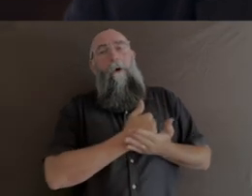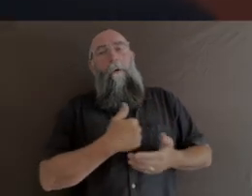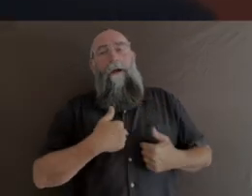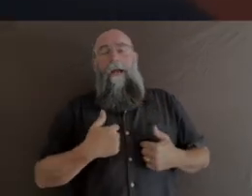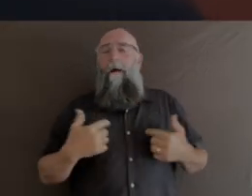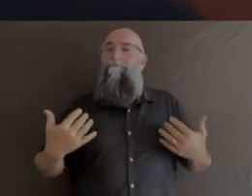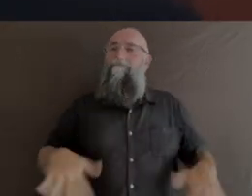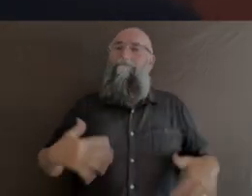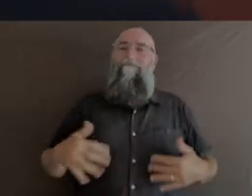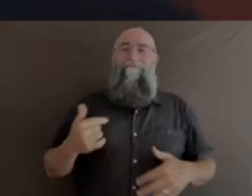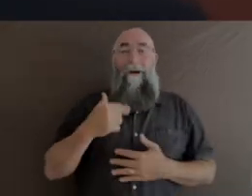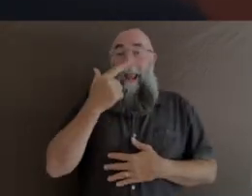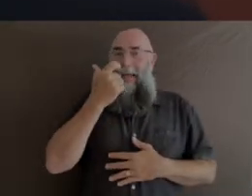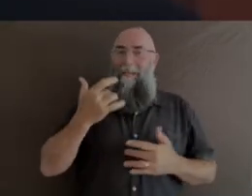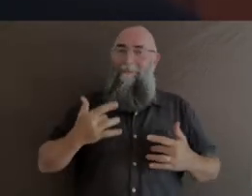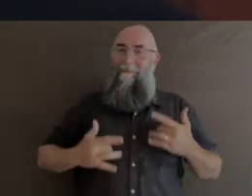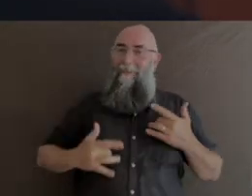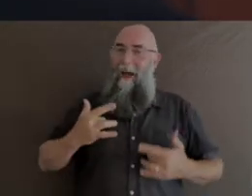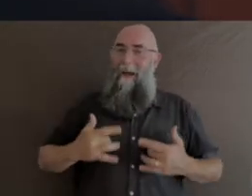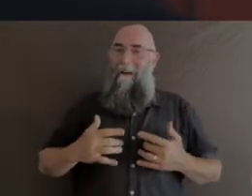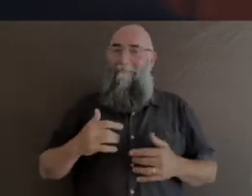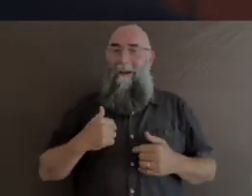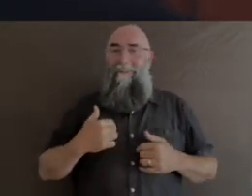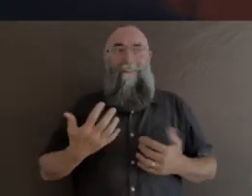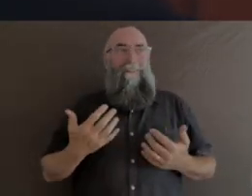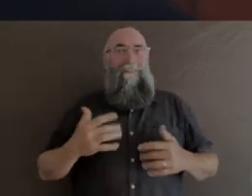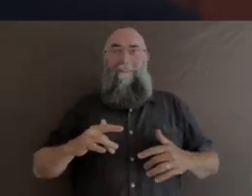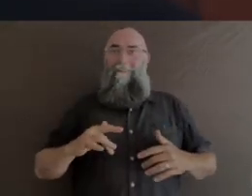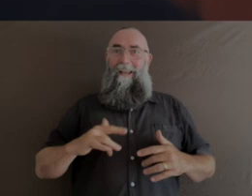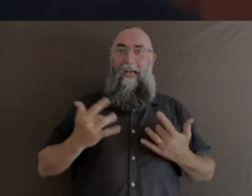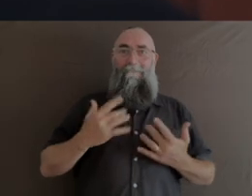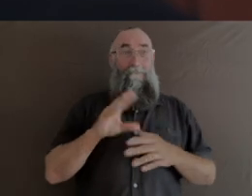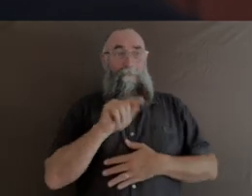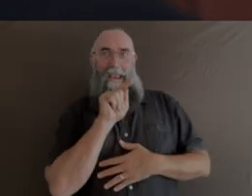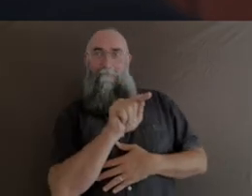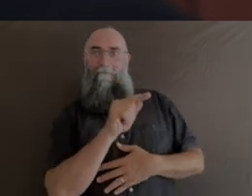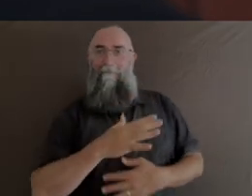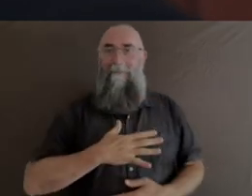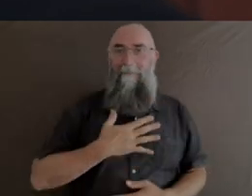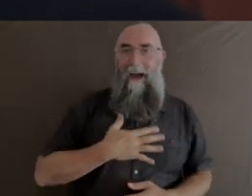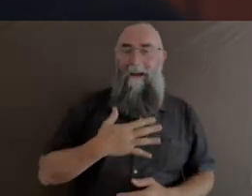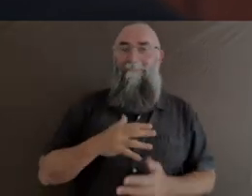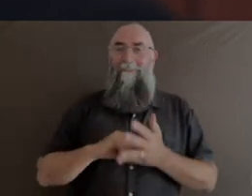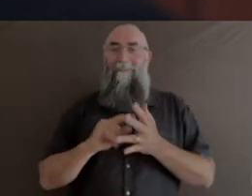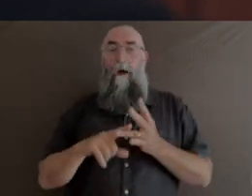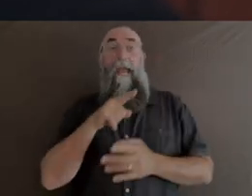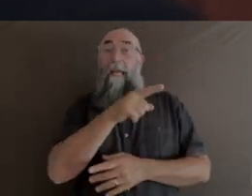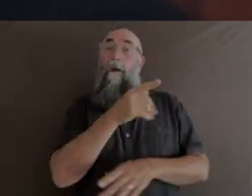He’s a scientist and a world renowned scientist in the field of molecular biology.